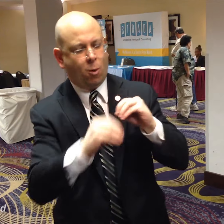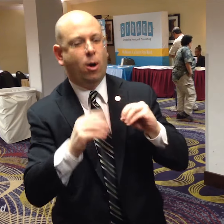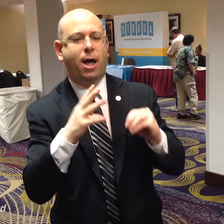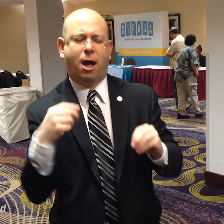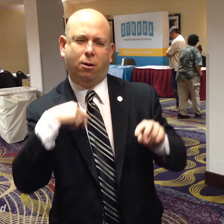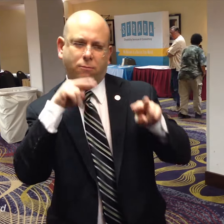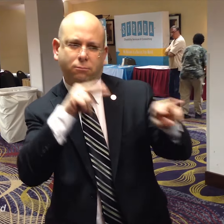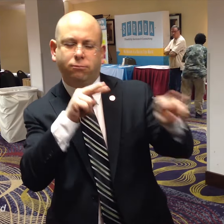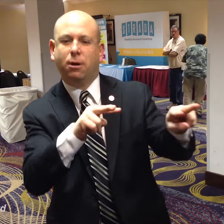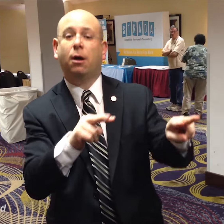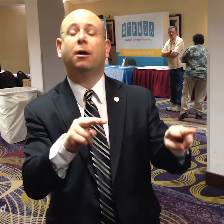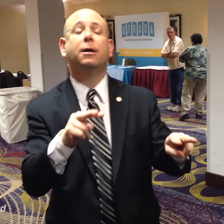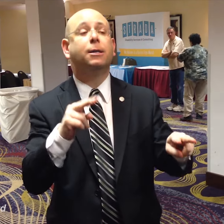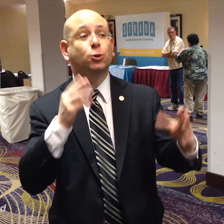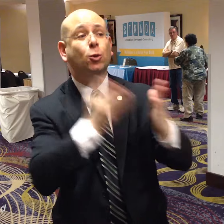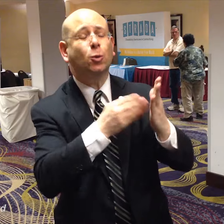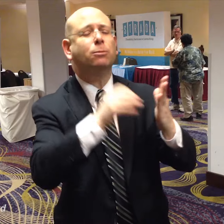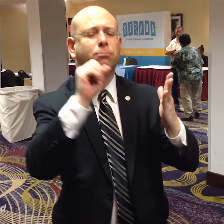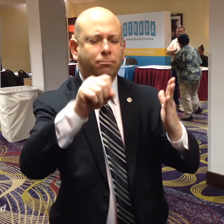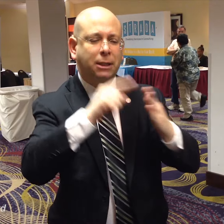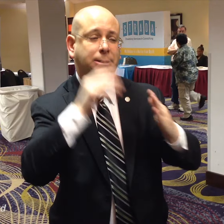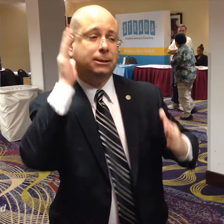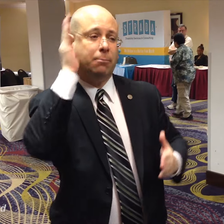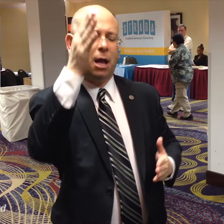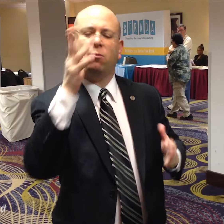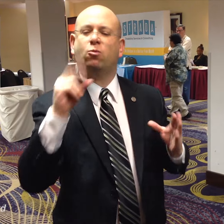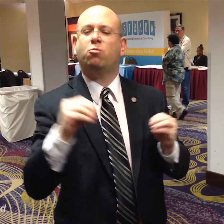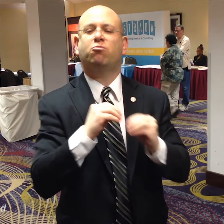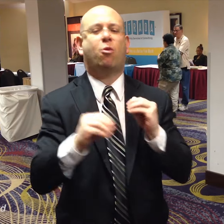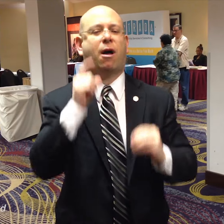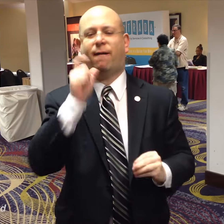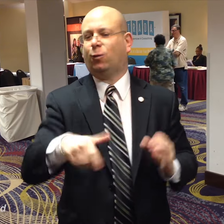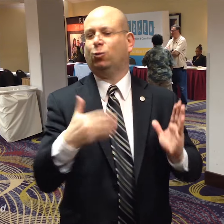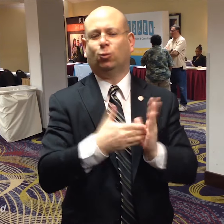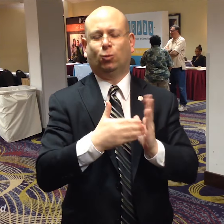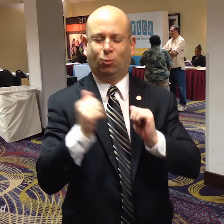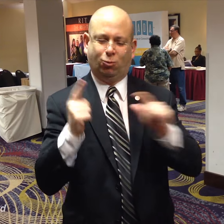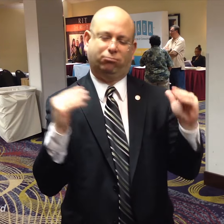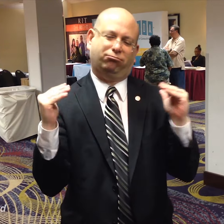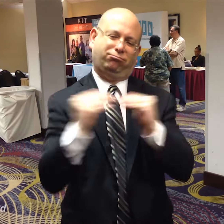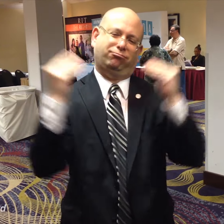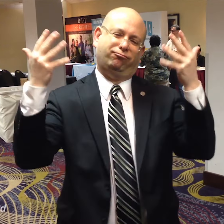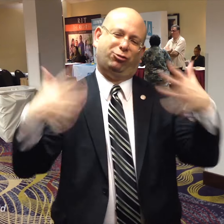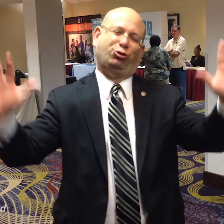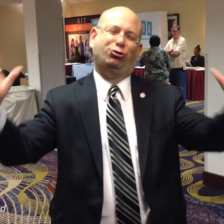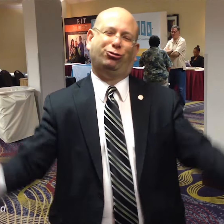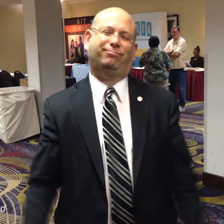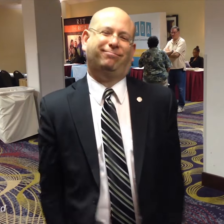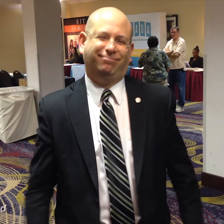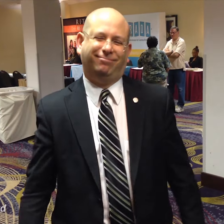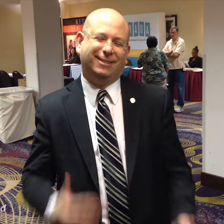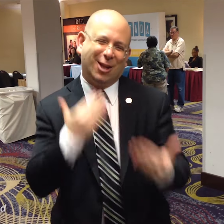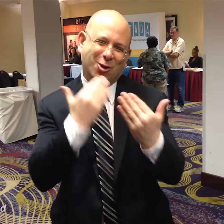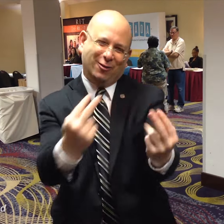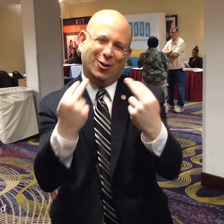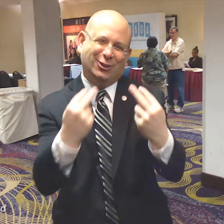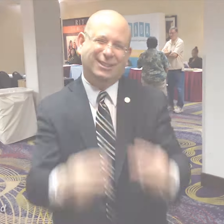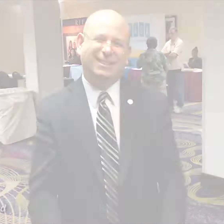I look forward to the day when we don't need to sue any more because we're all equal. Thank you for watching.